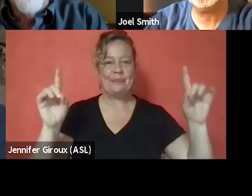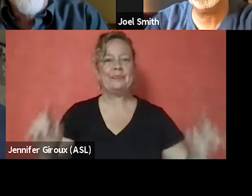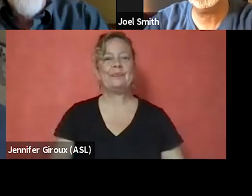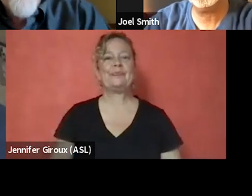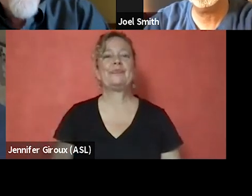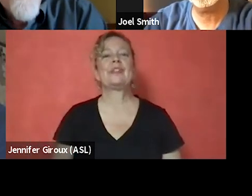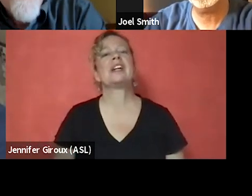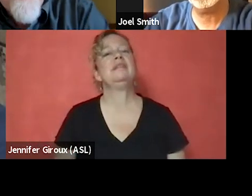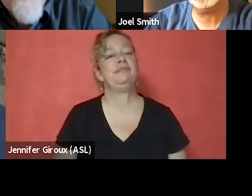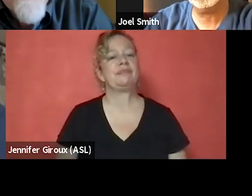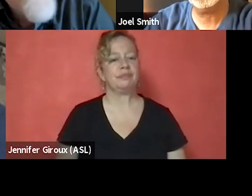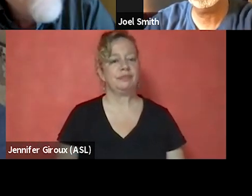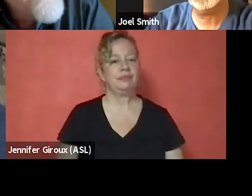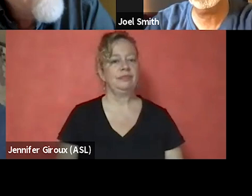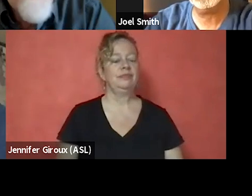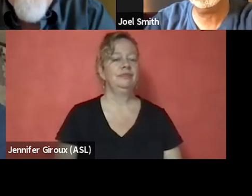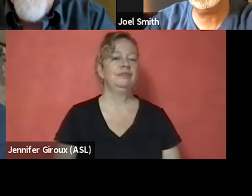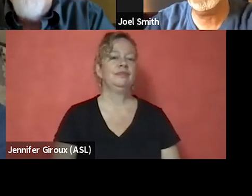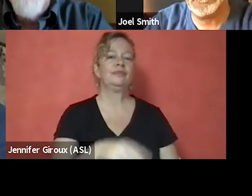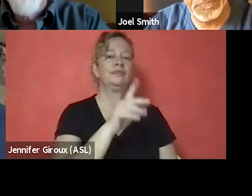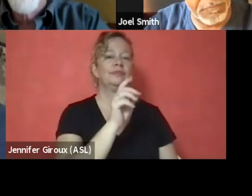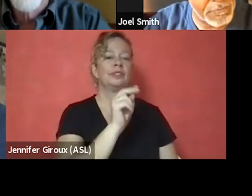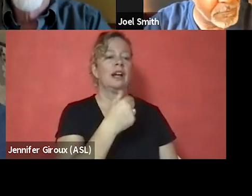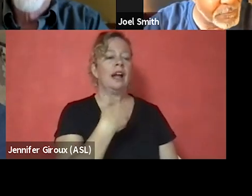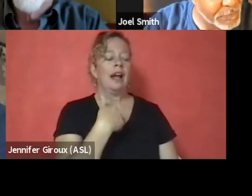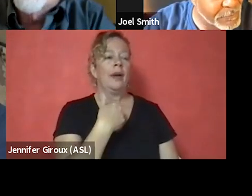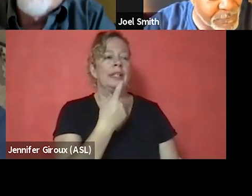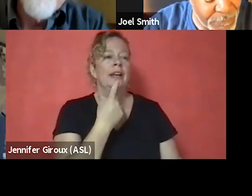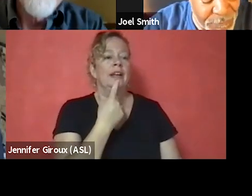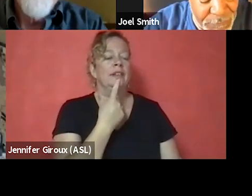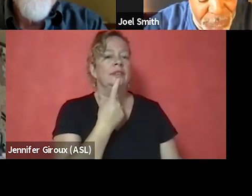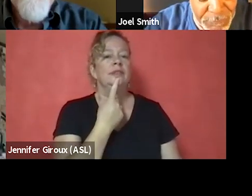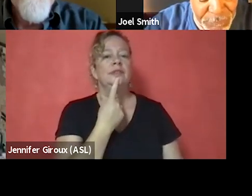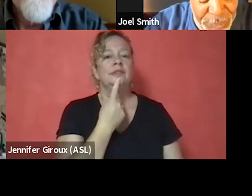[Ken] I just wanna chime in here. I think so much of that education,